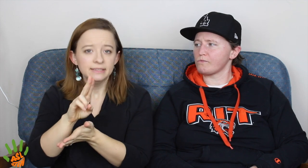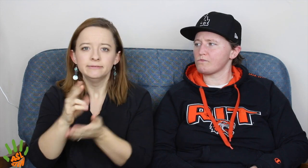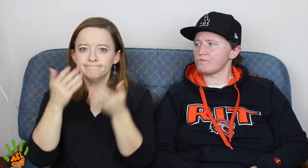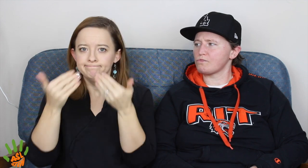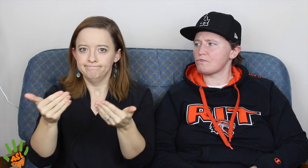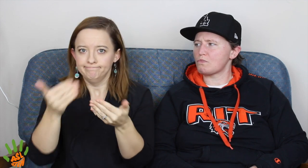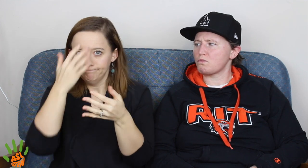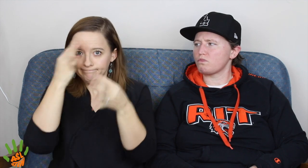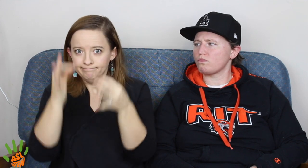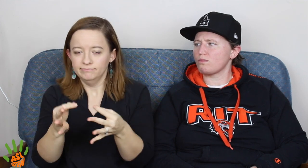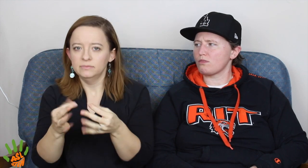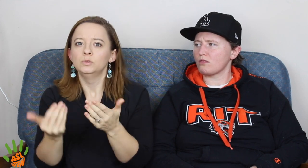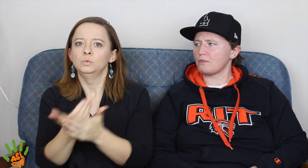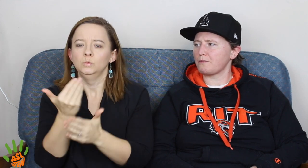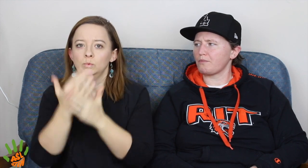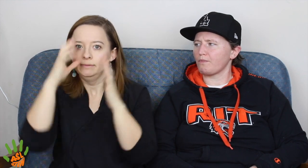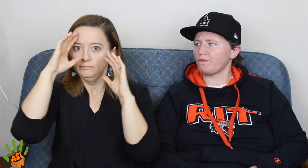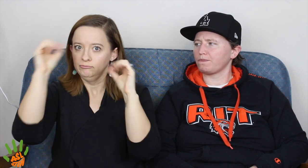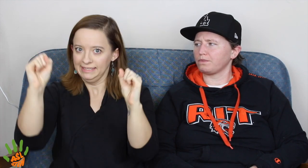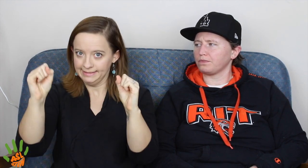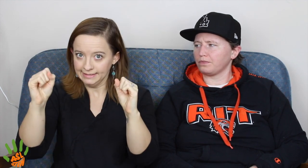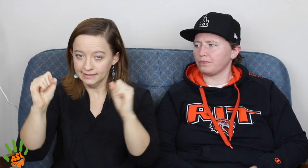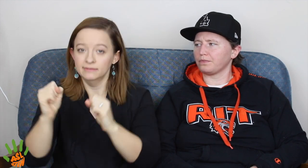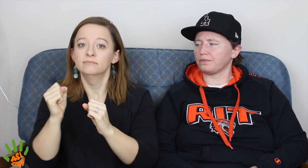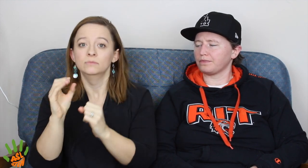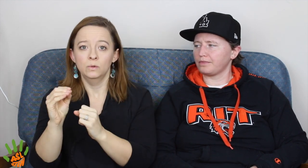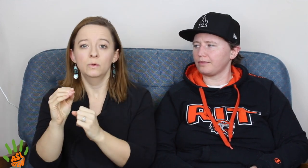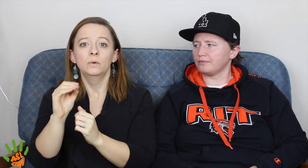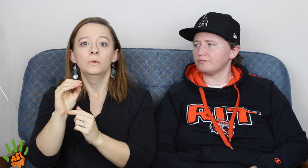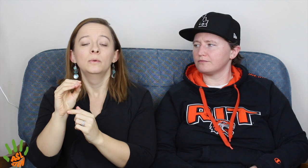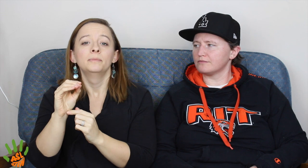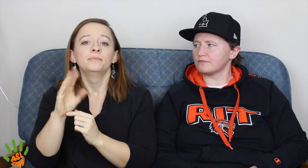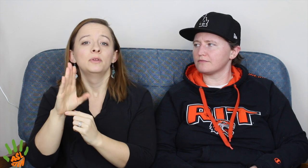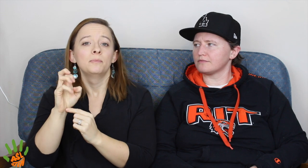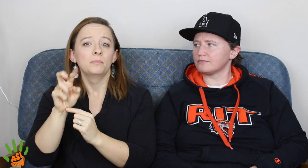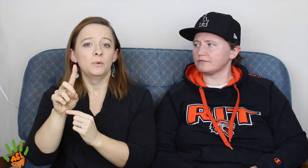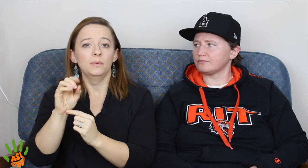Gallaudet university was deciding on who it's next president was going to be.